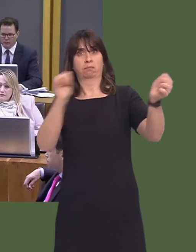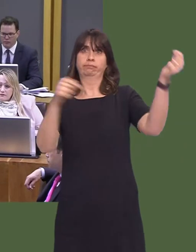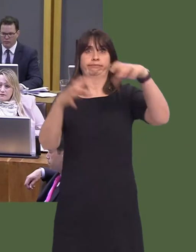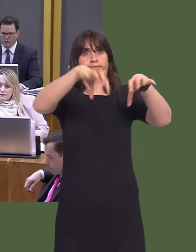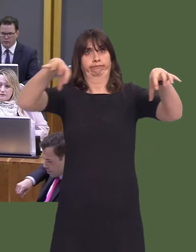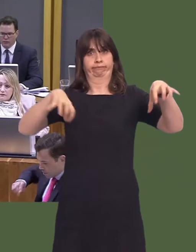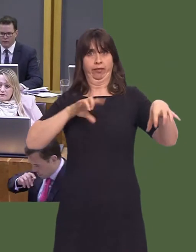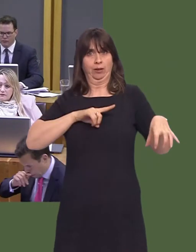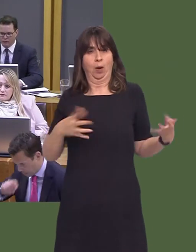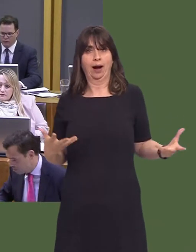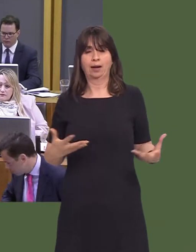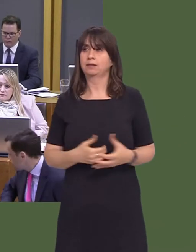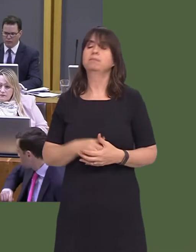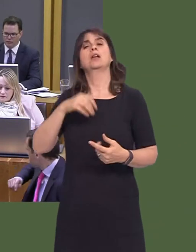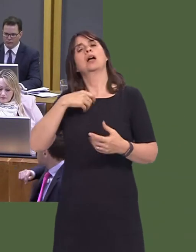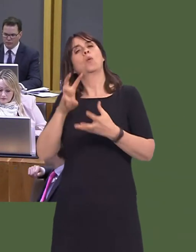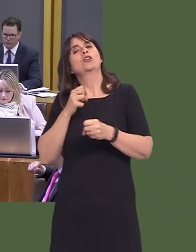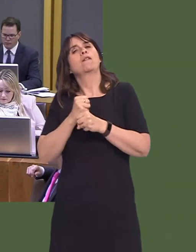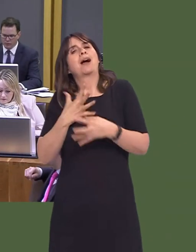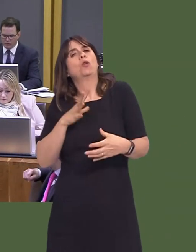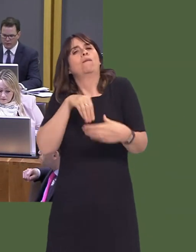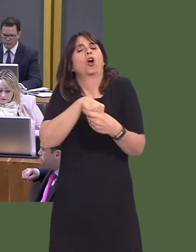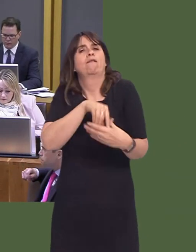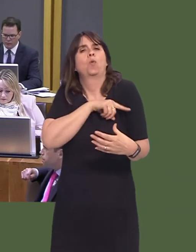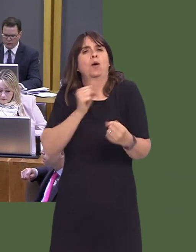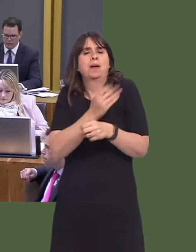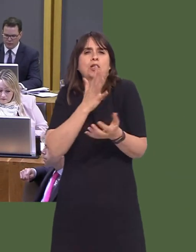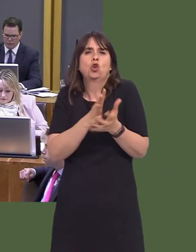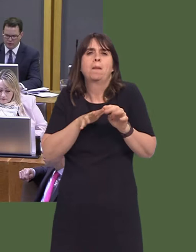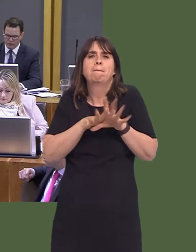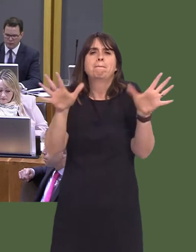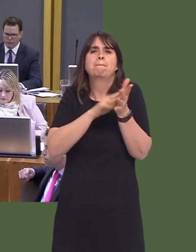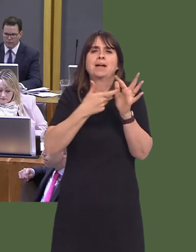to become involved because we want to make sure that the metro is successful. We have